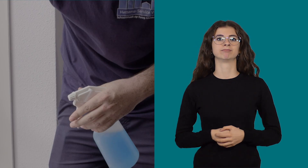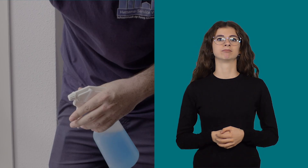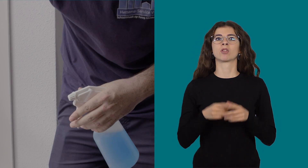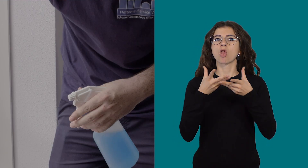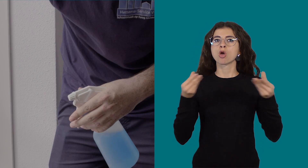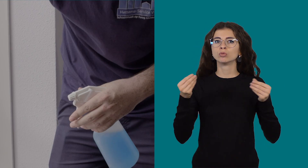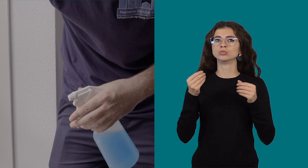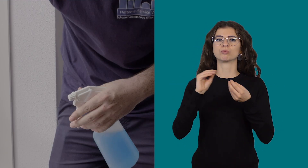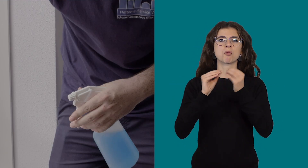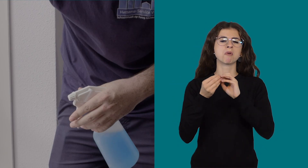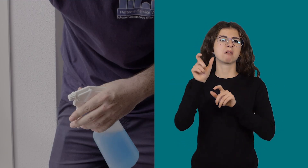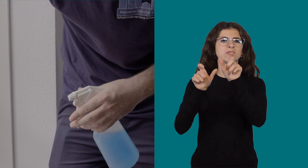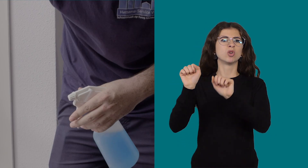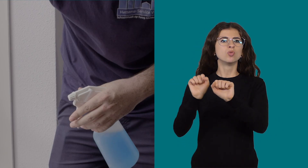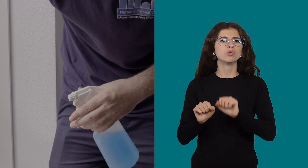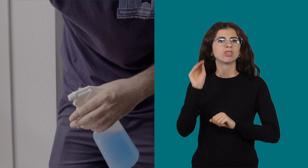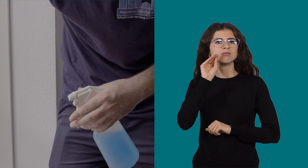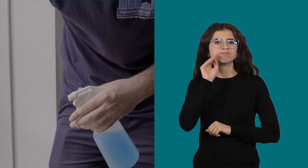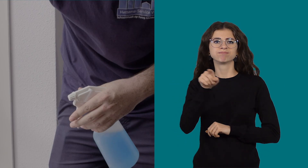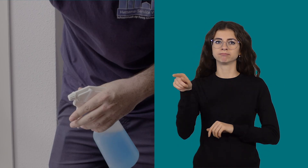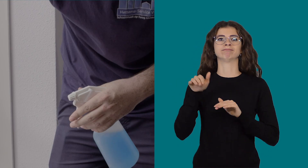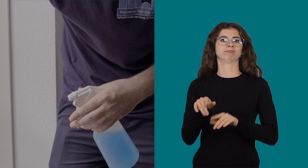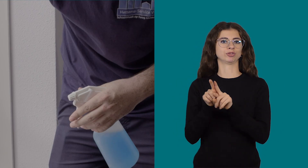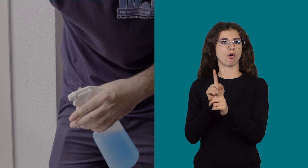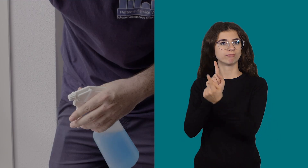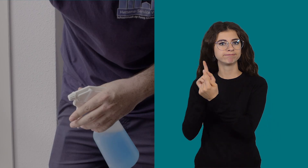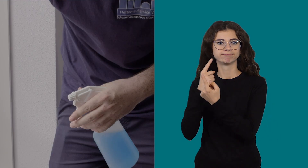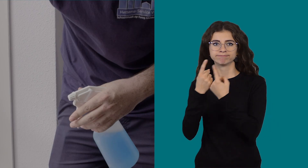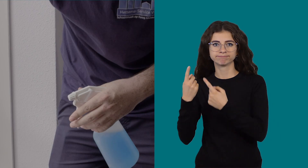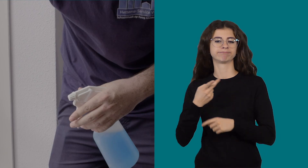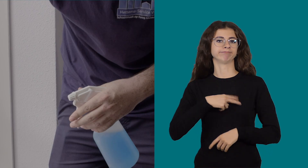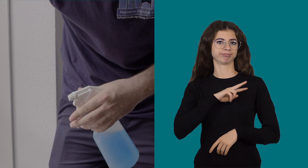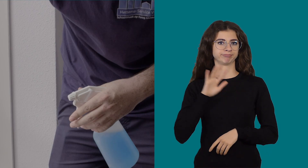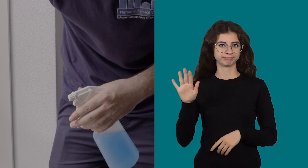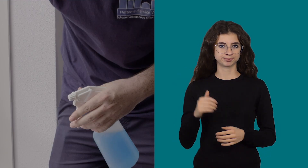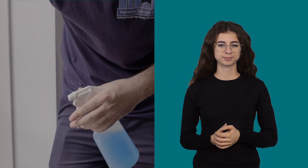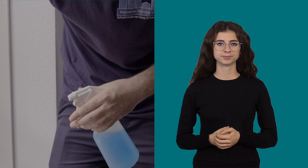and is responsible for solving problems with customers.